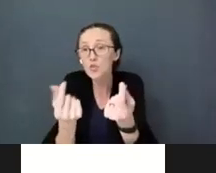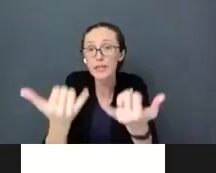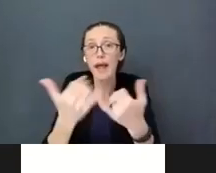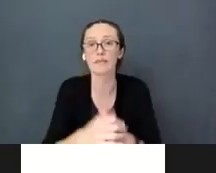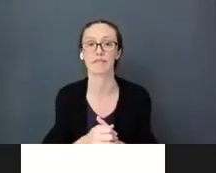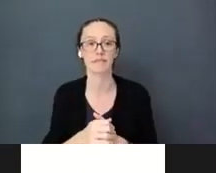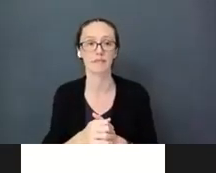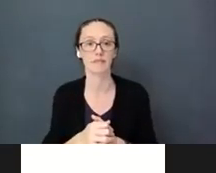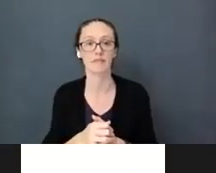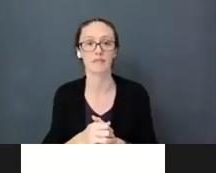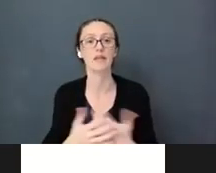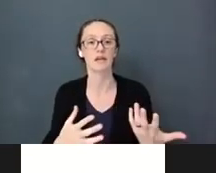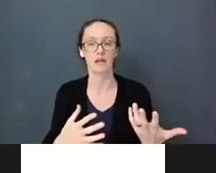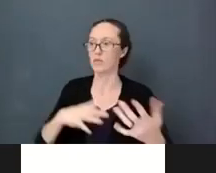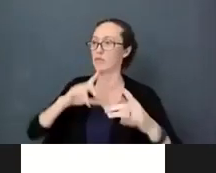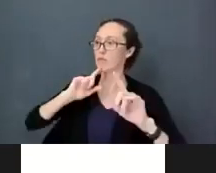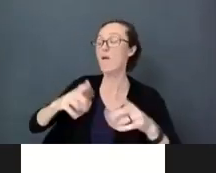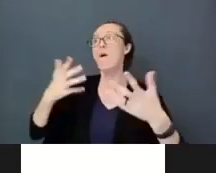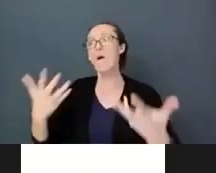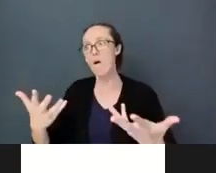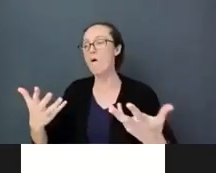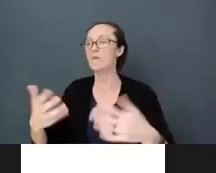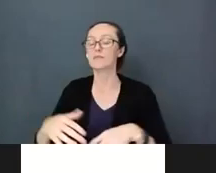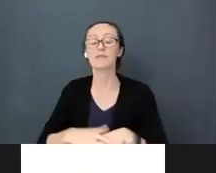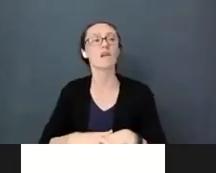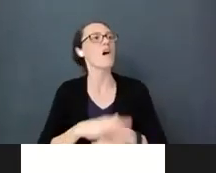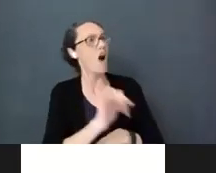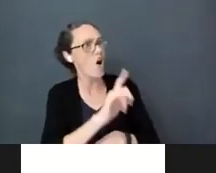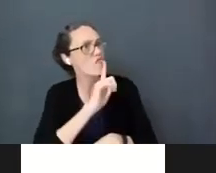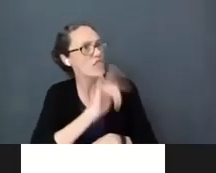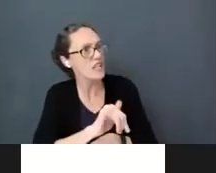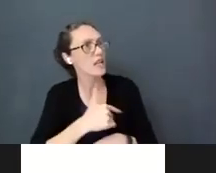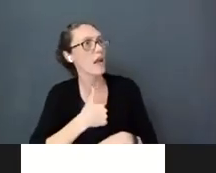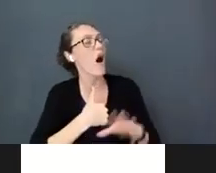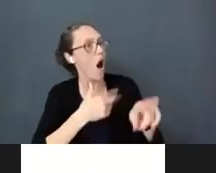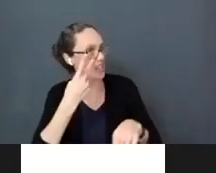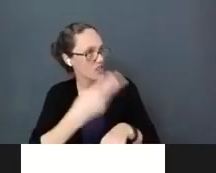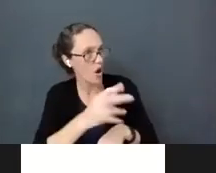Then they respond back, “Oh, really, I saw that on tv. How did that go?” and I respond back,